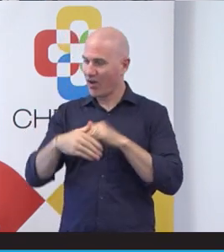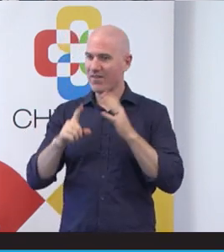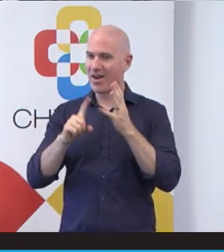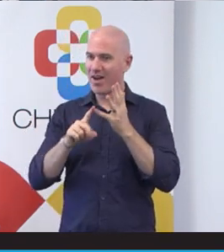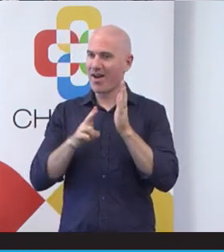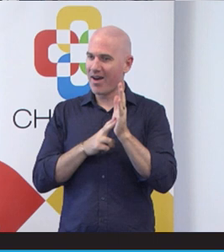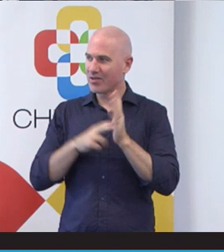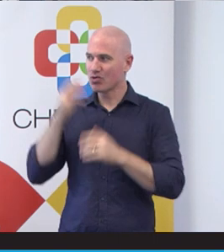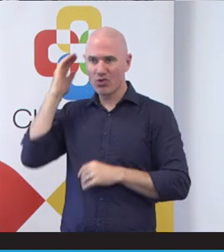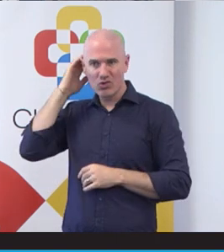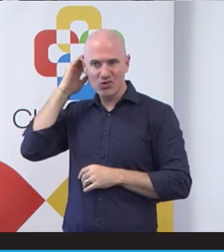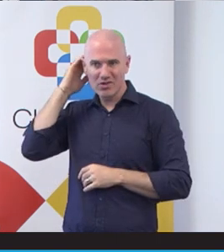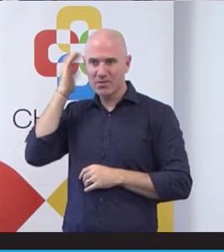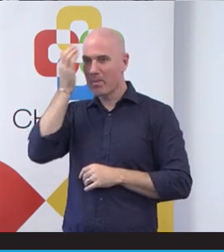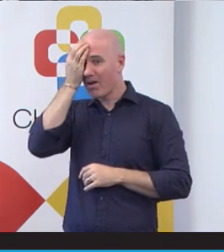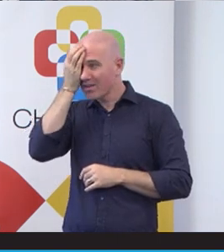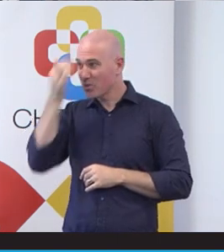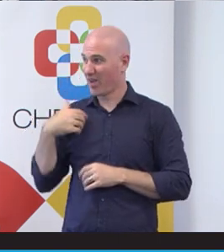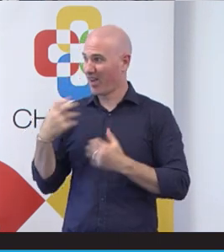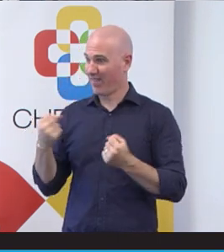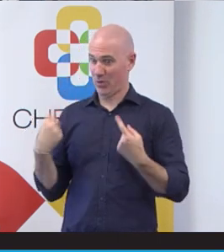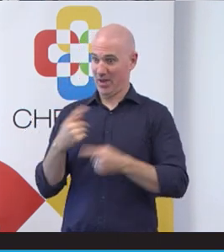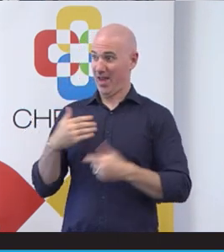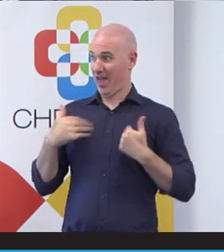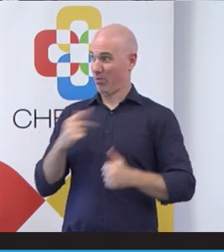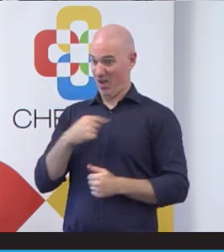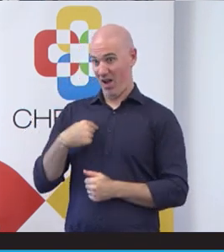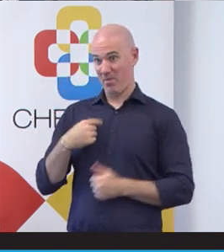that we might have as health professionals. And I say this from a dietetic perspective as well.